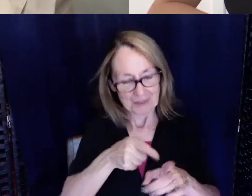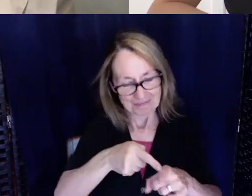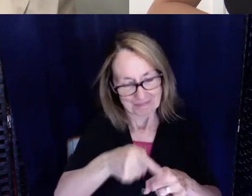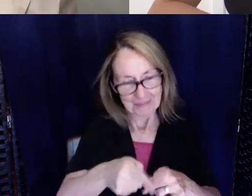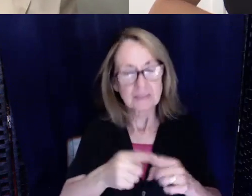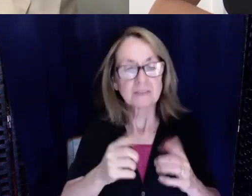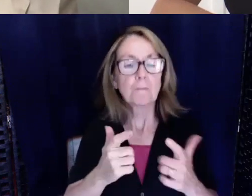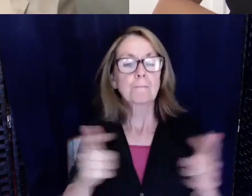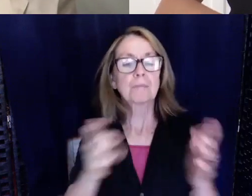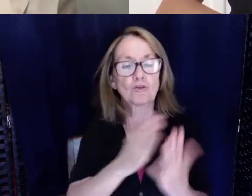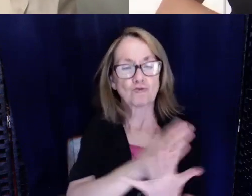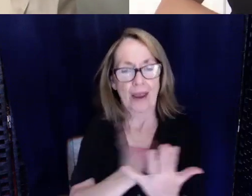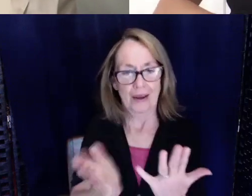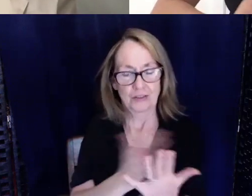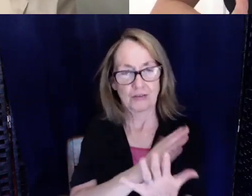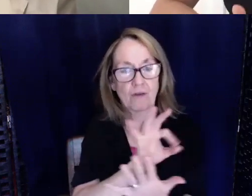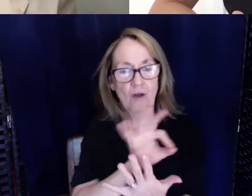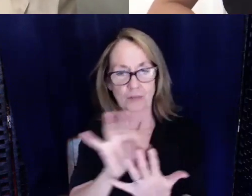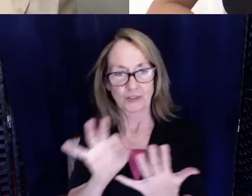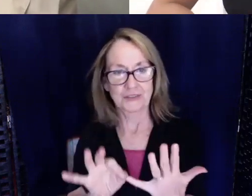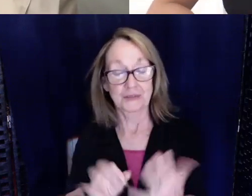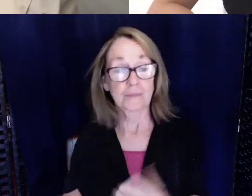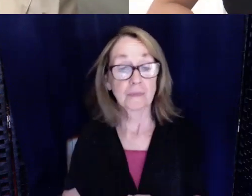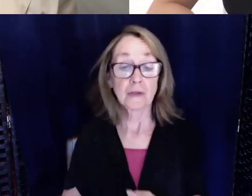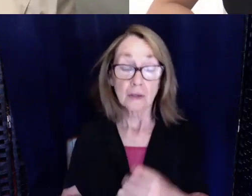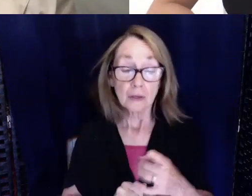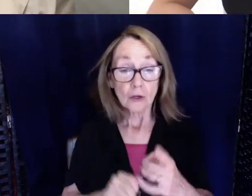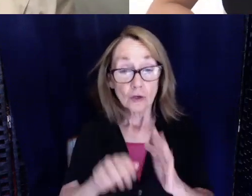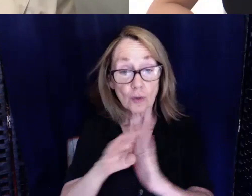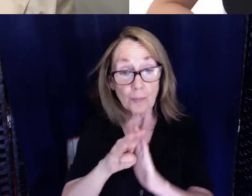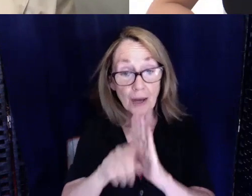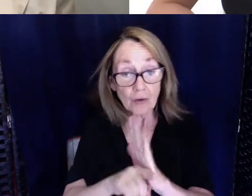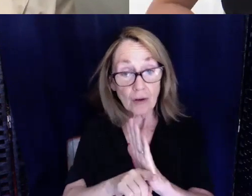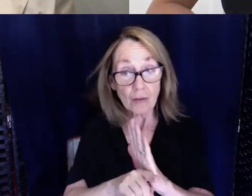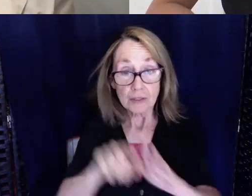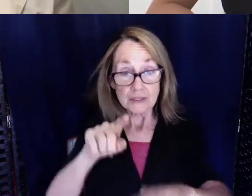Great. Yeah, your background is really diverse. As you were saying